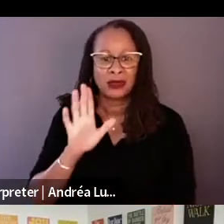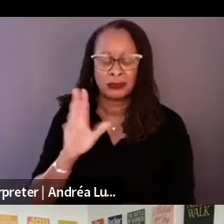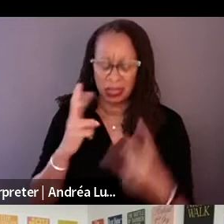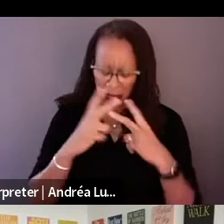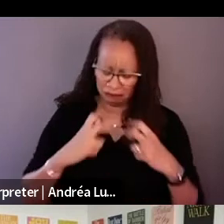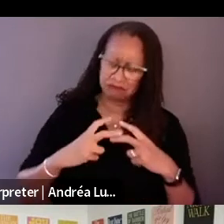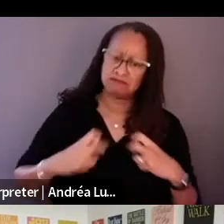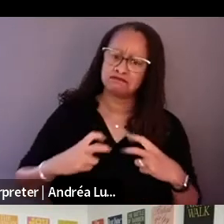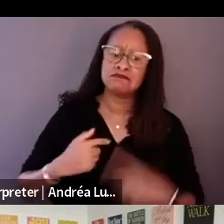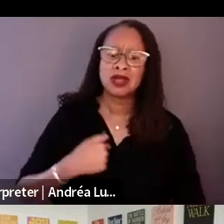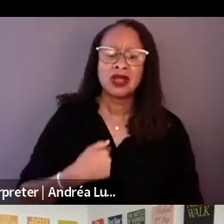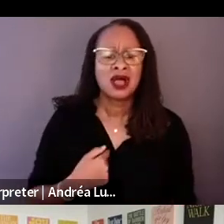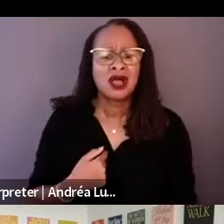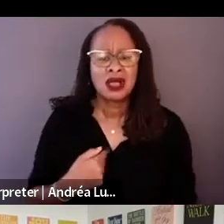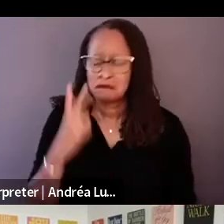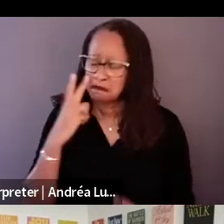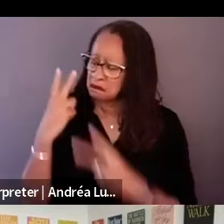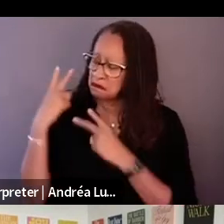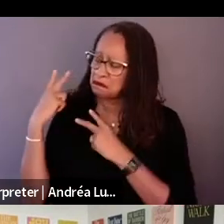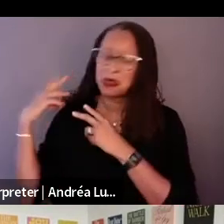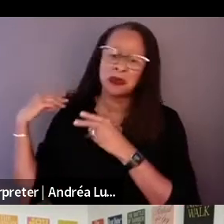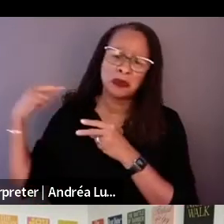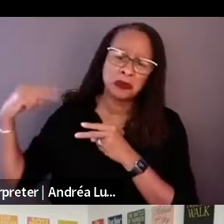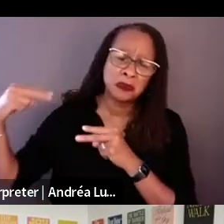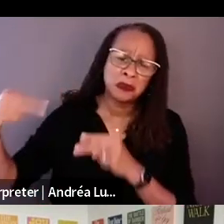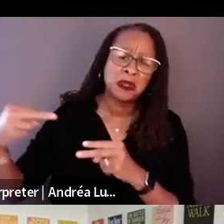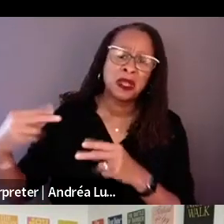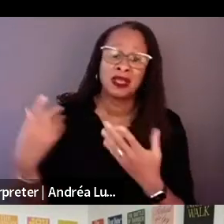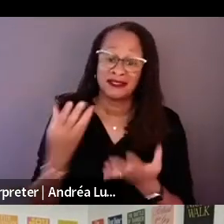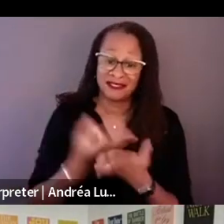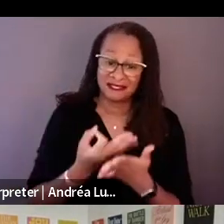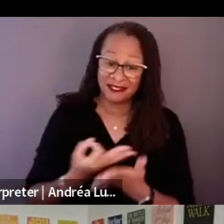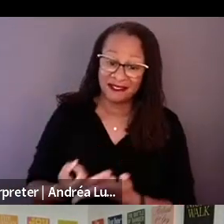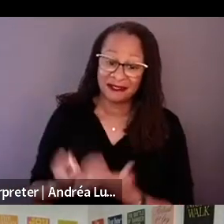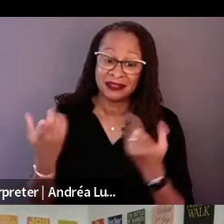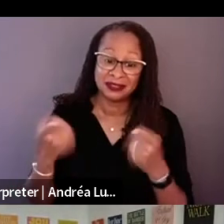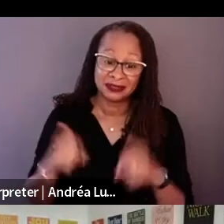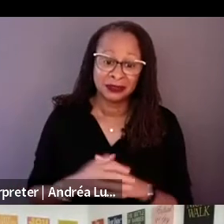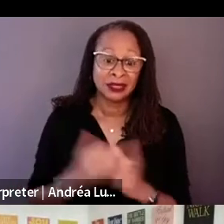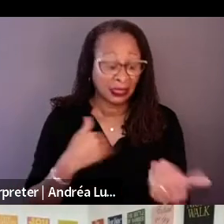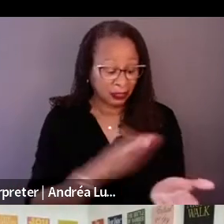what happened which have documents backing it, and he knows that, but he did not.